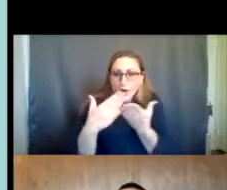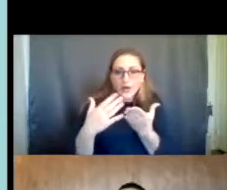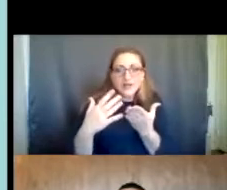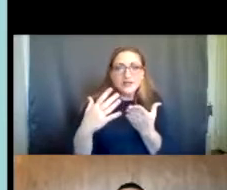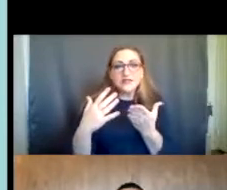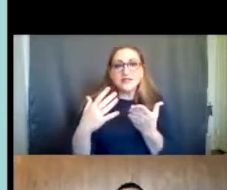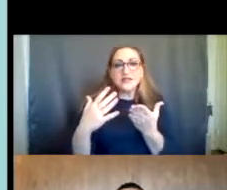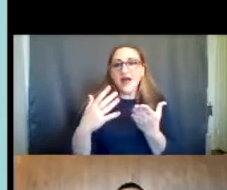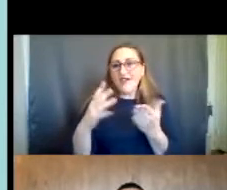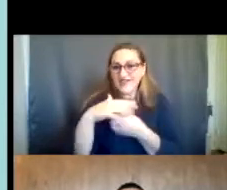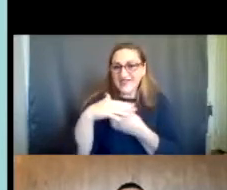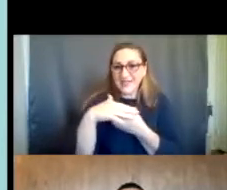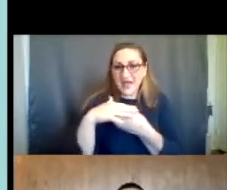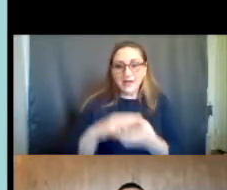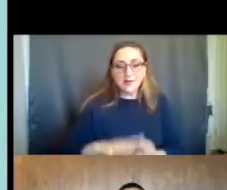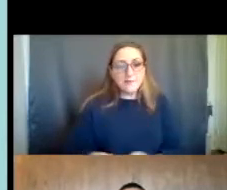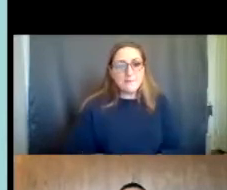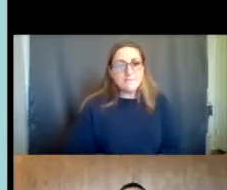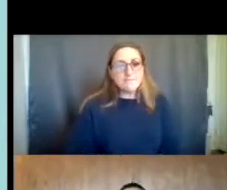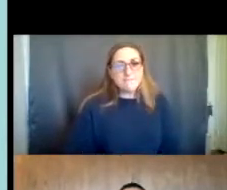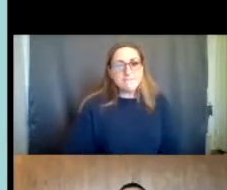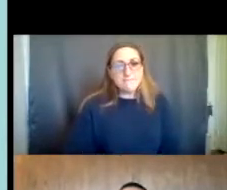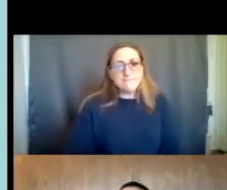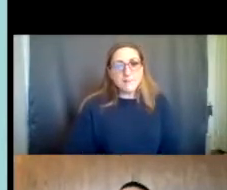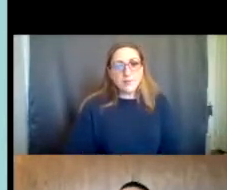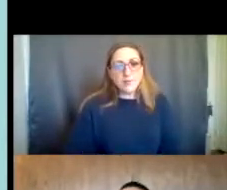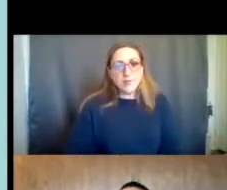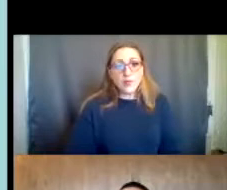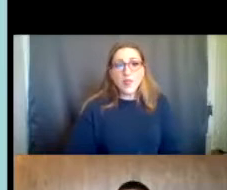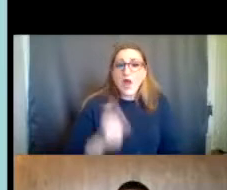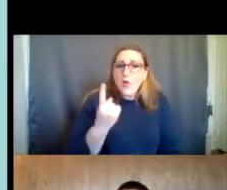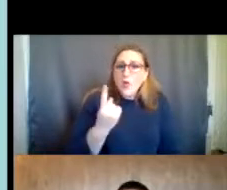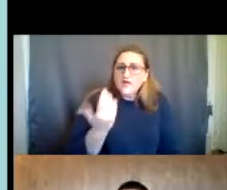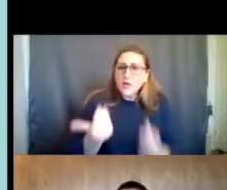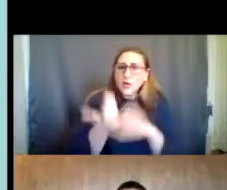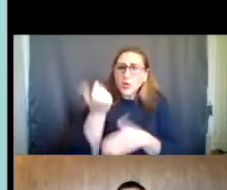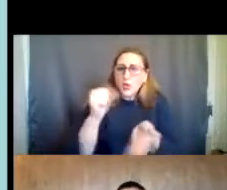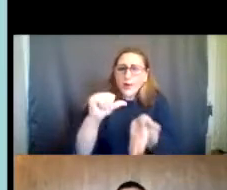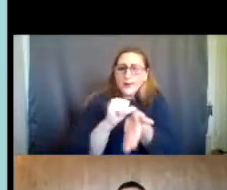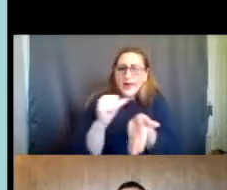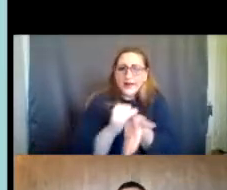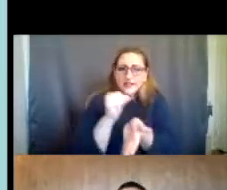an overview to get started, important pieces and components of the site. One of the new pages that has been added